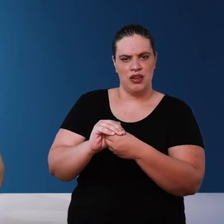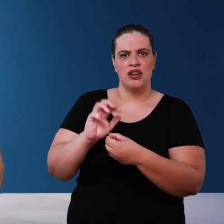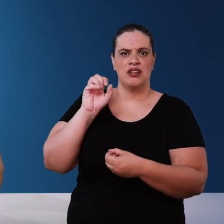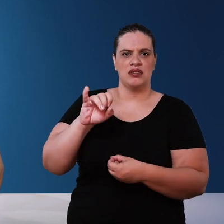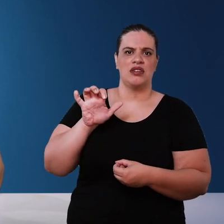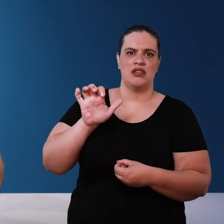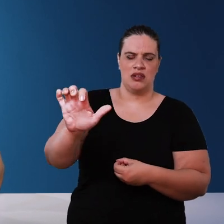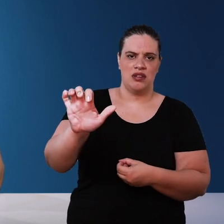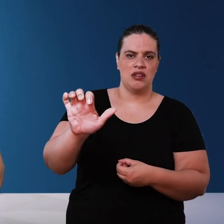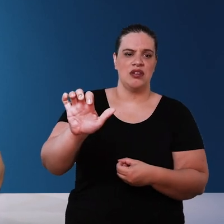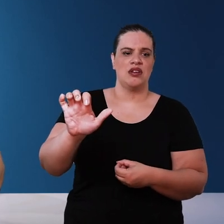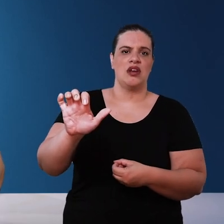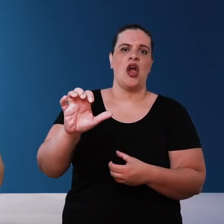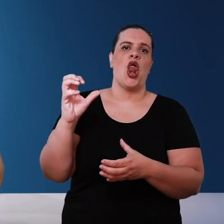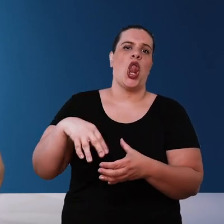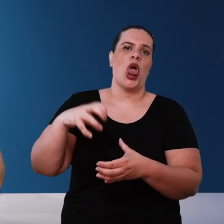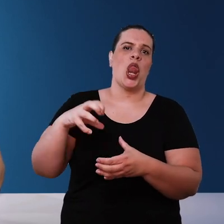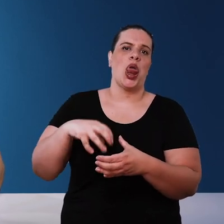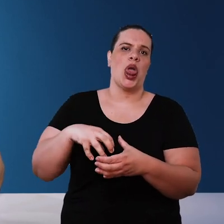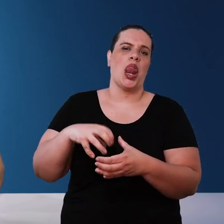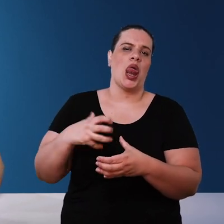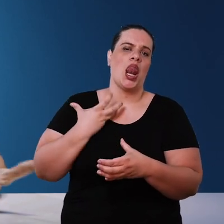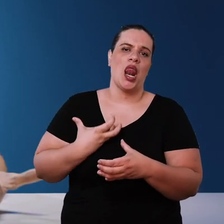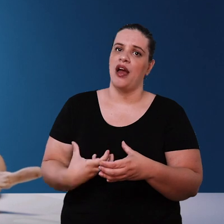type that if you press the button on the wall, water runs until you get tired You will